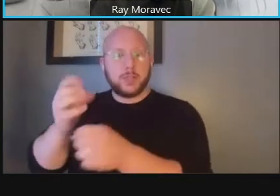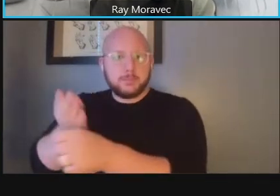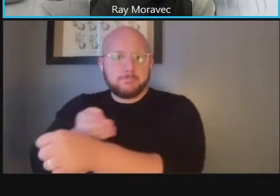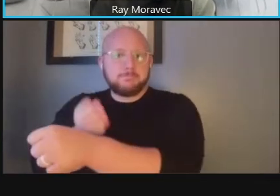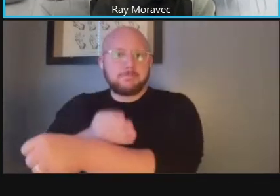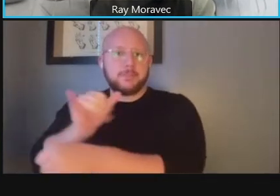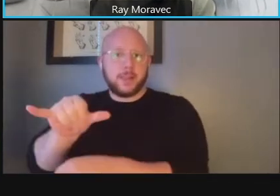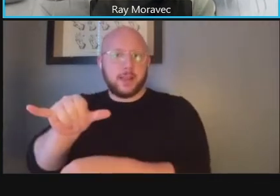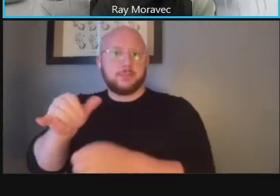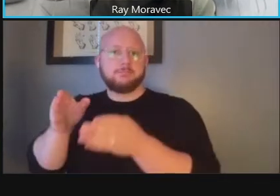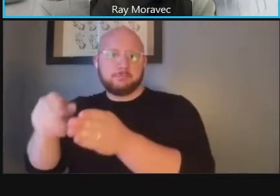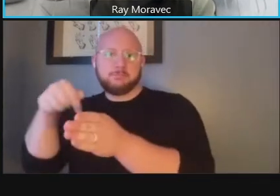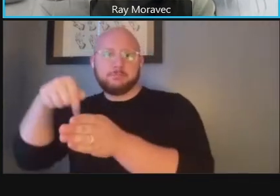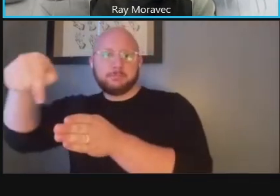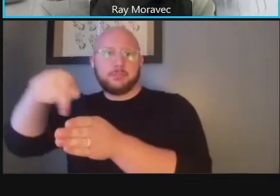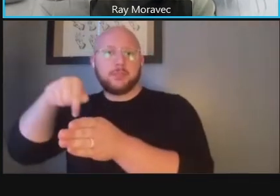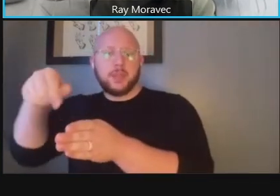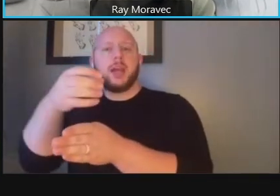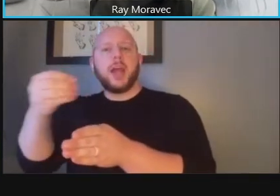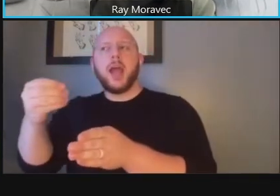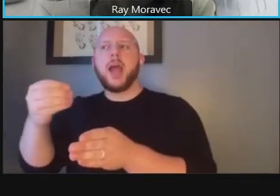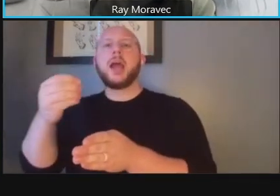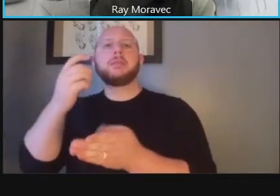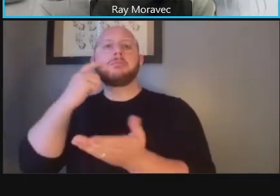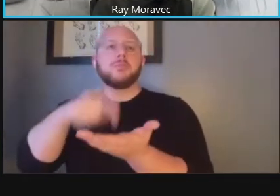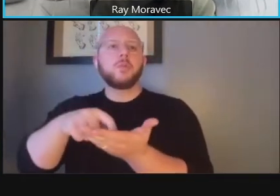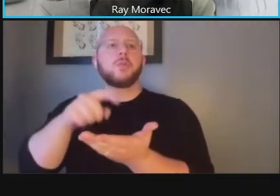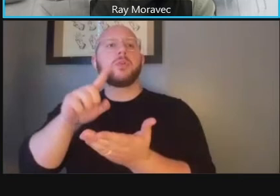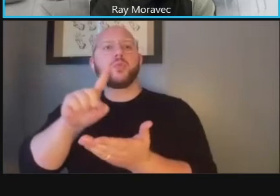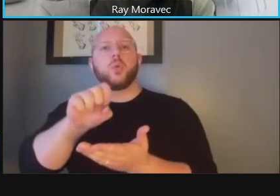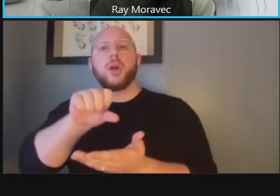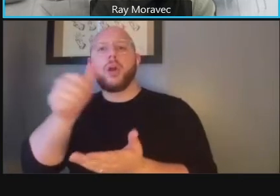where are there opportunities for other things like some curb cuts curbside areas